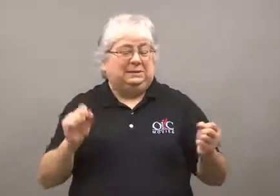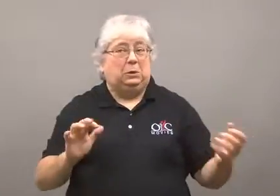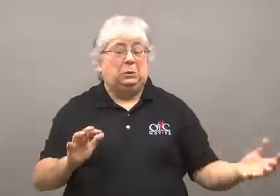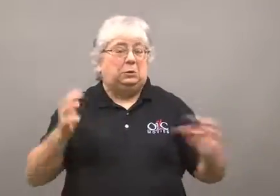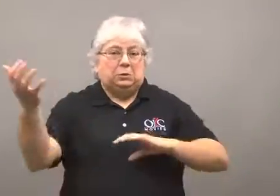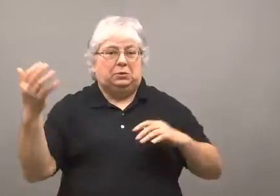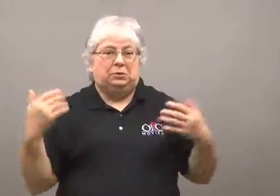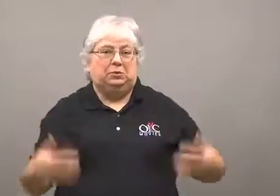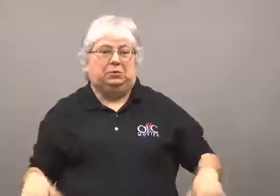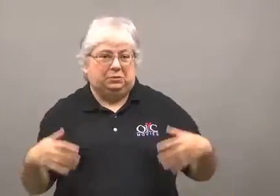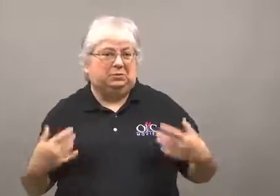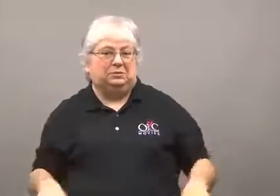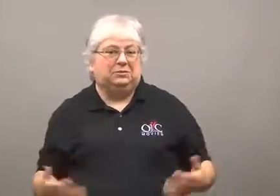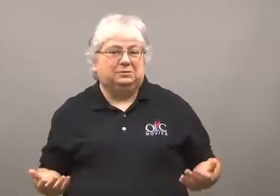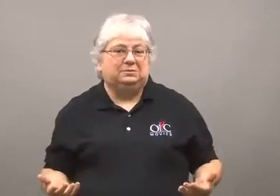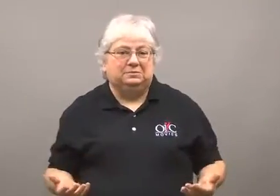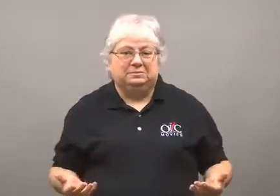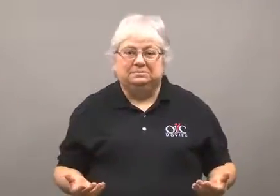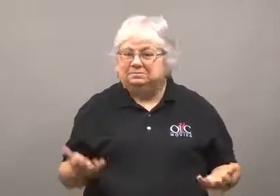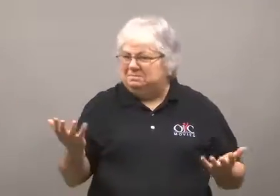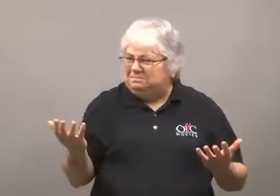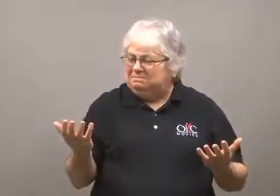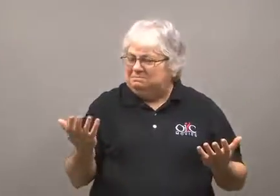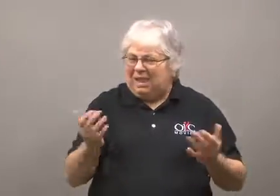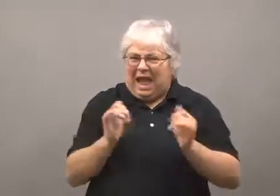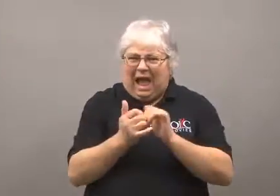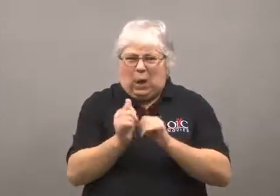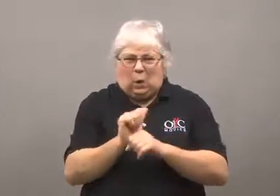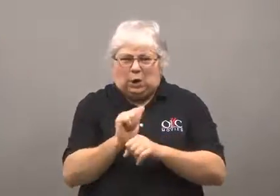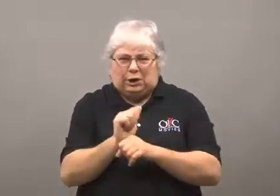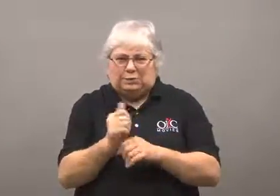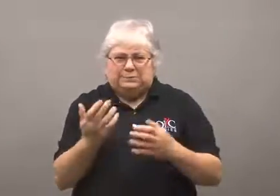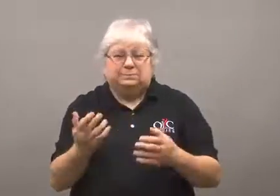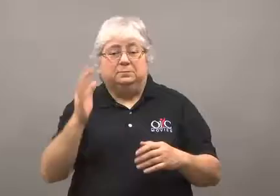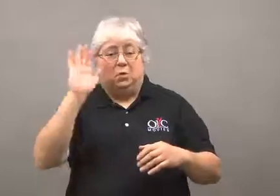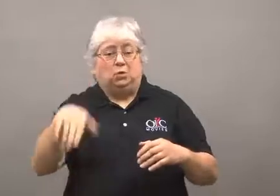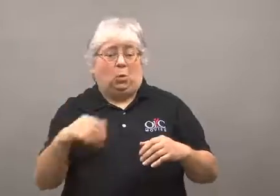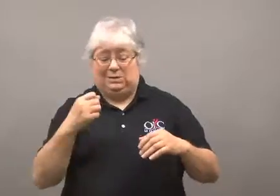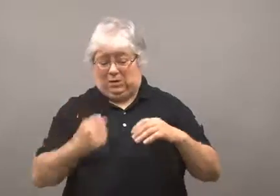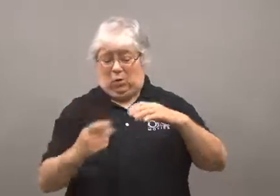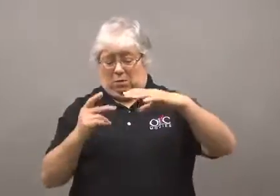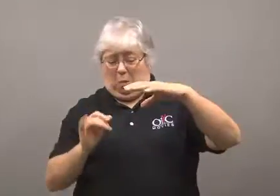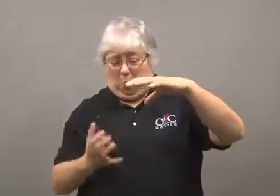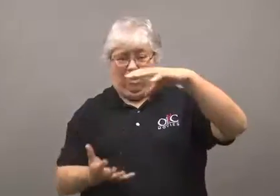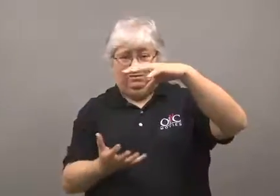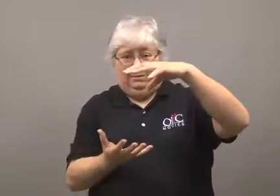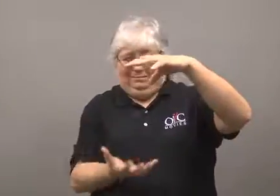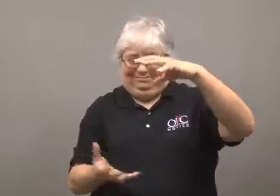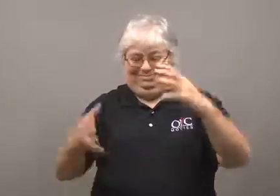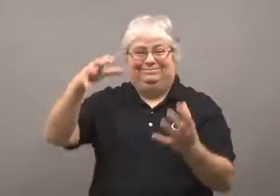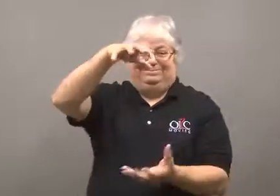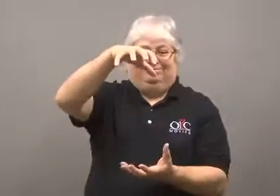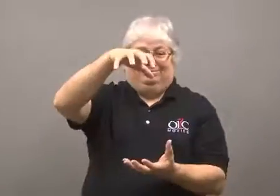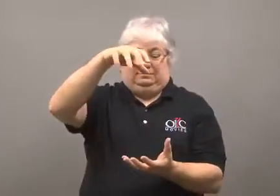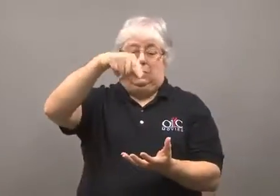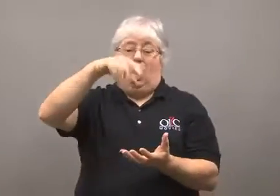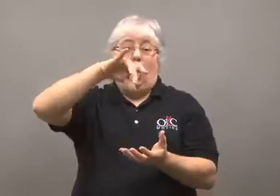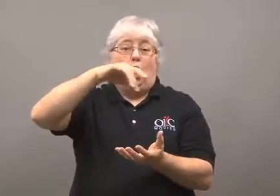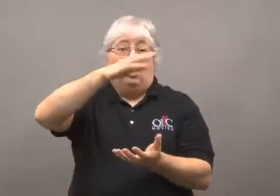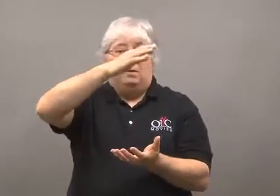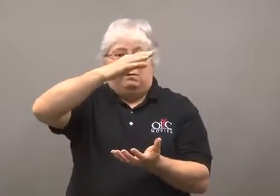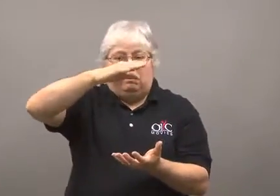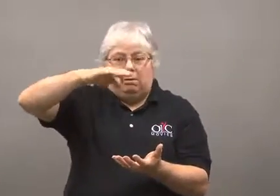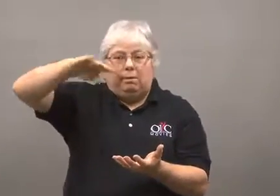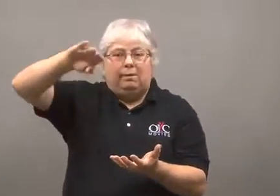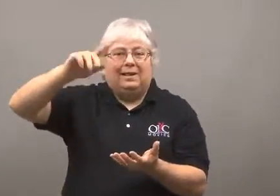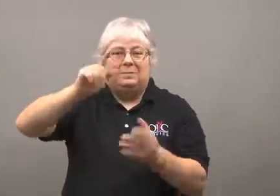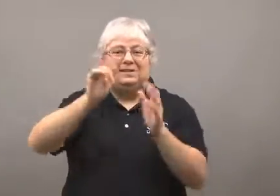That could spell disaster.